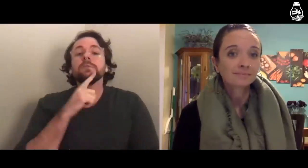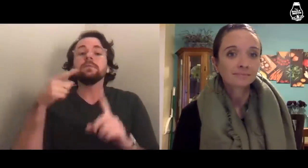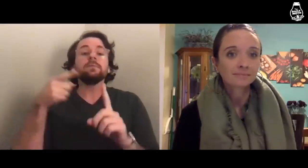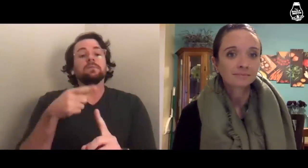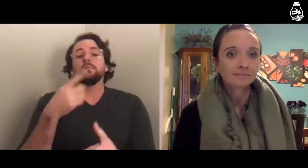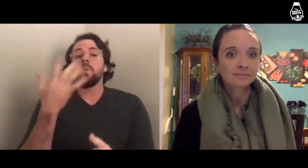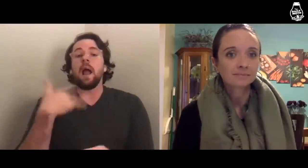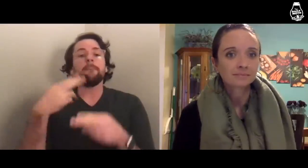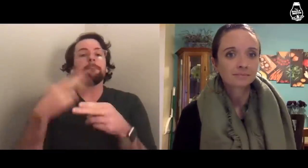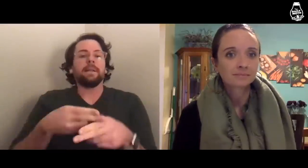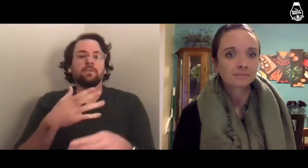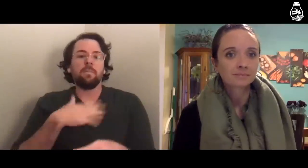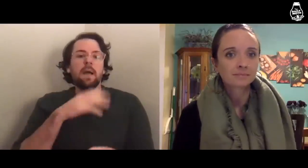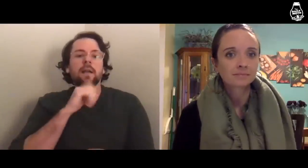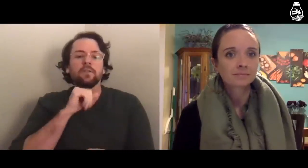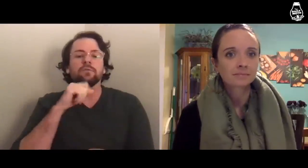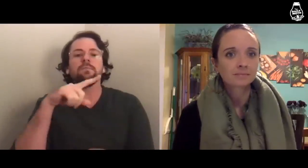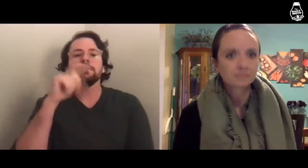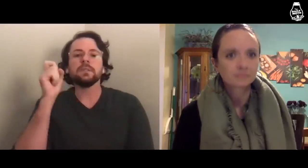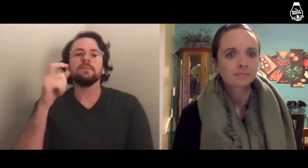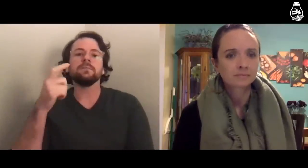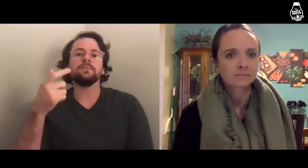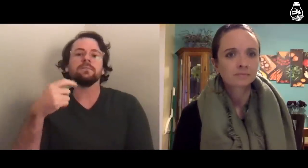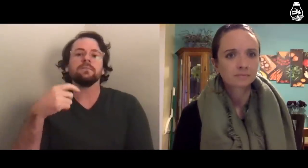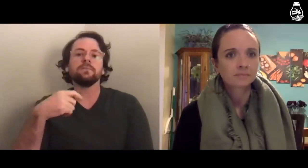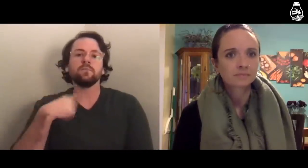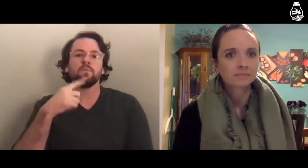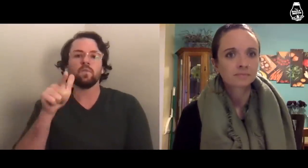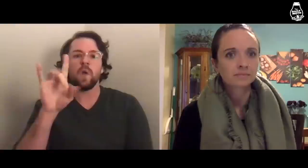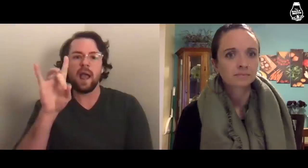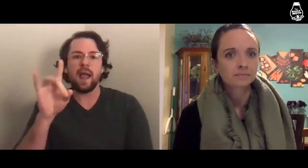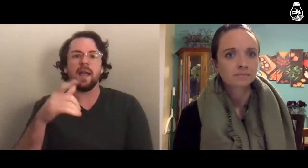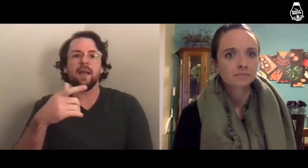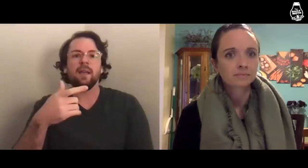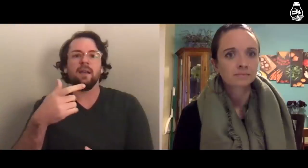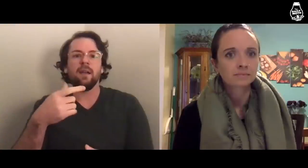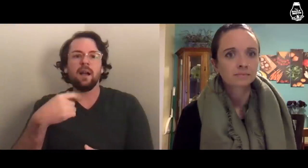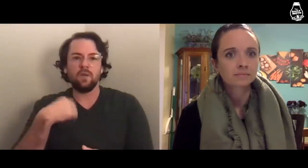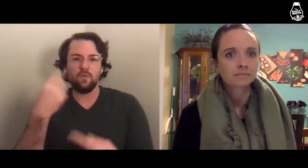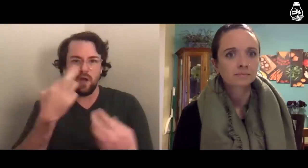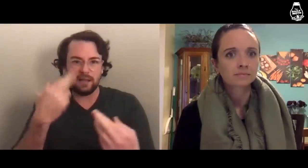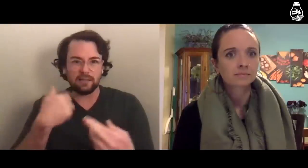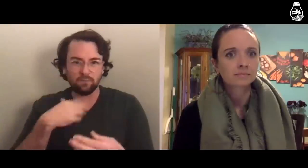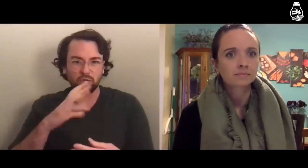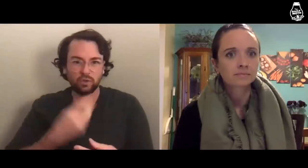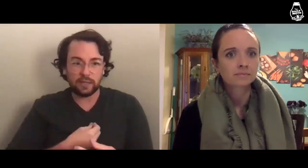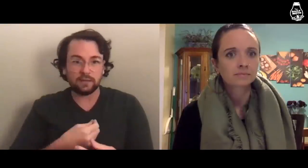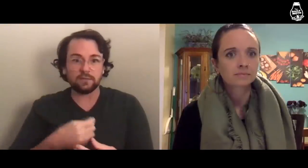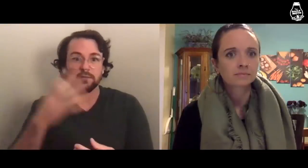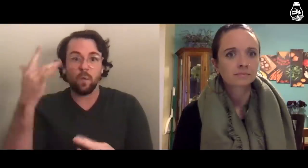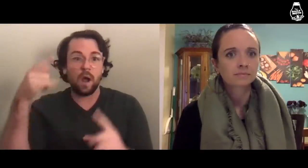The reason I mentioned my age is because at 28, I realized that I was trans.